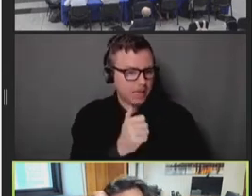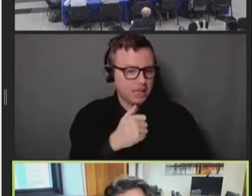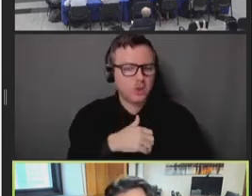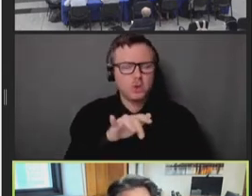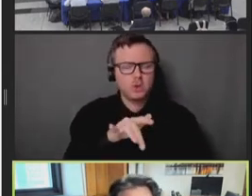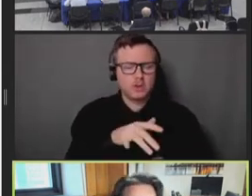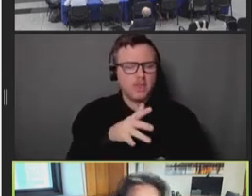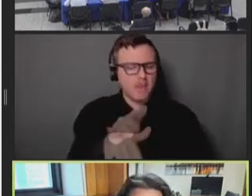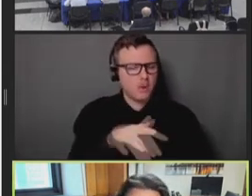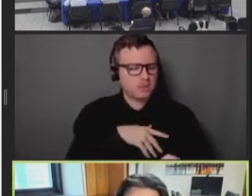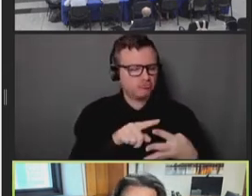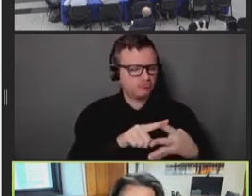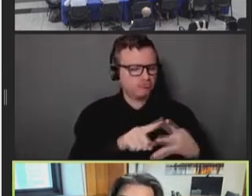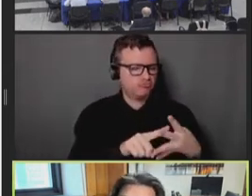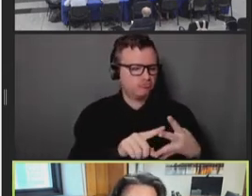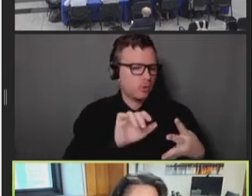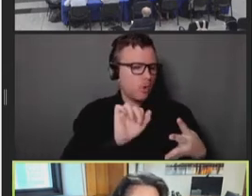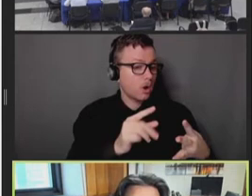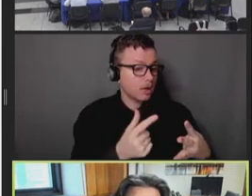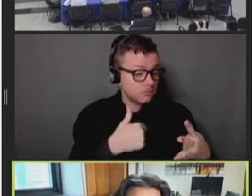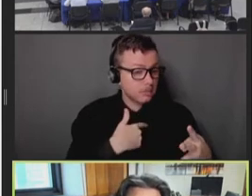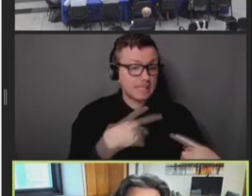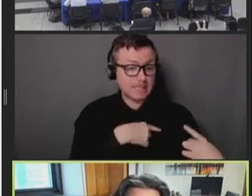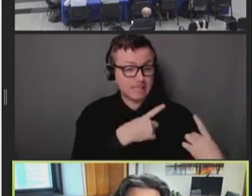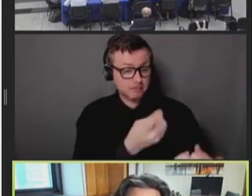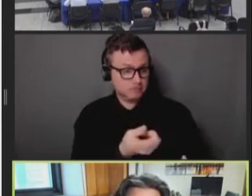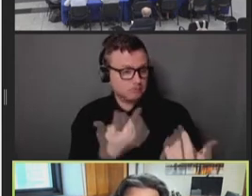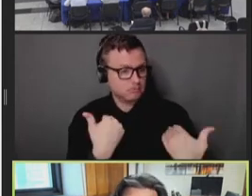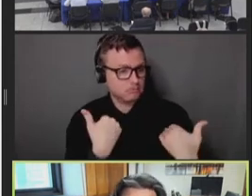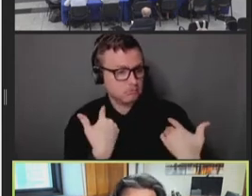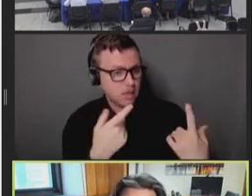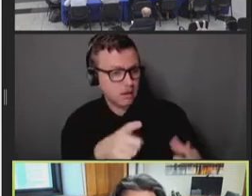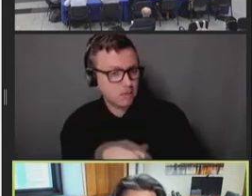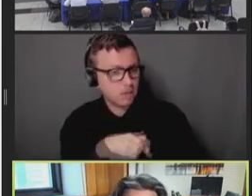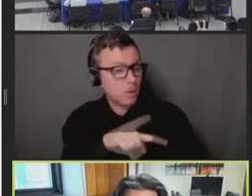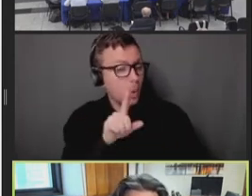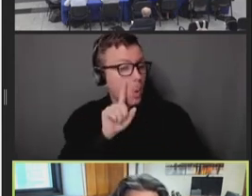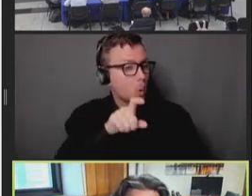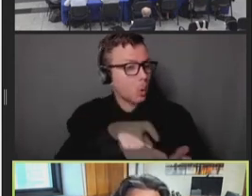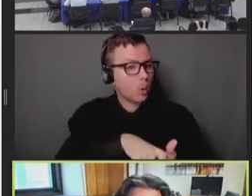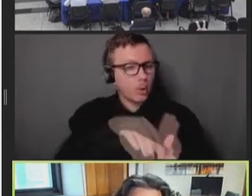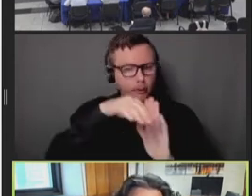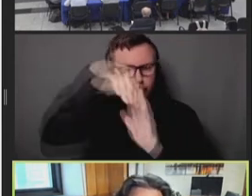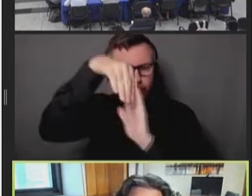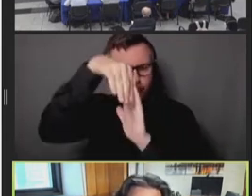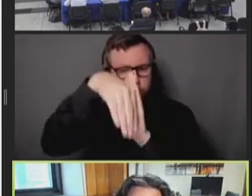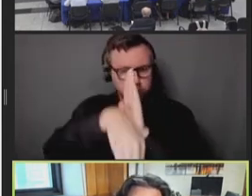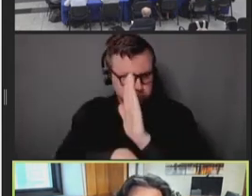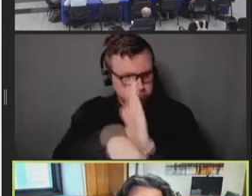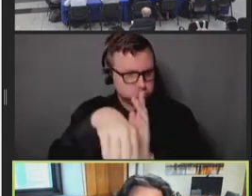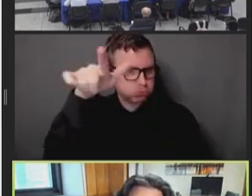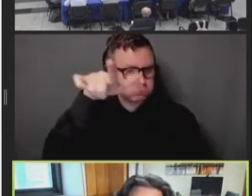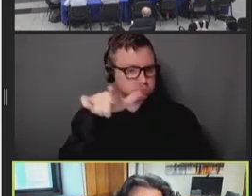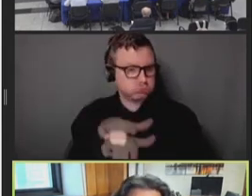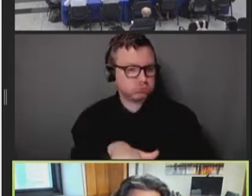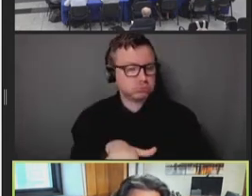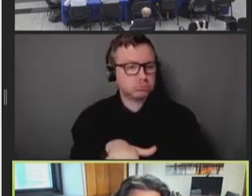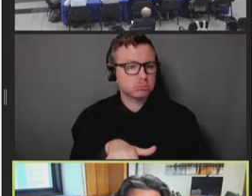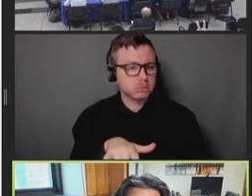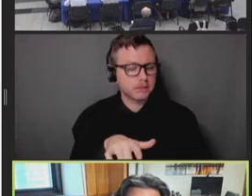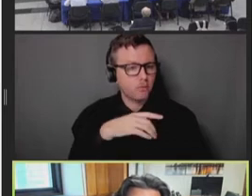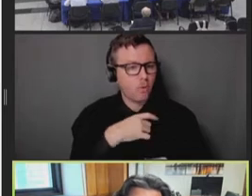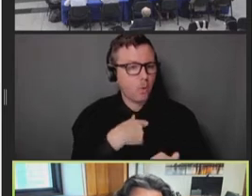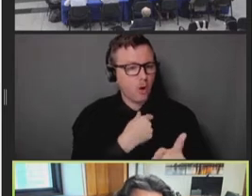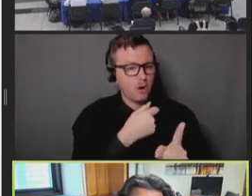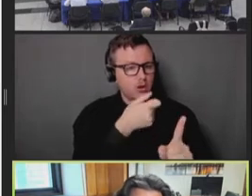But since that time, we have certainly seen a steep decline in case rates driven, I think,